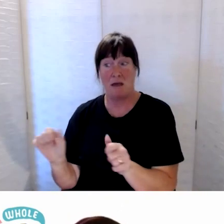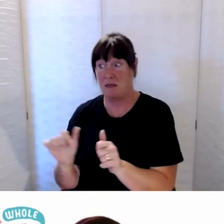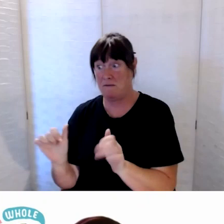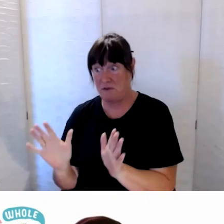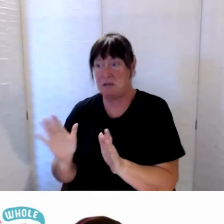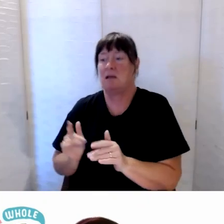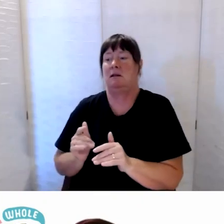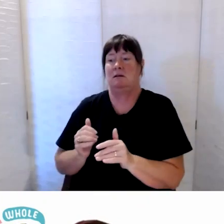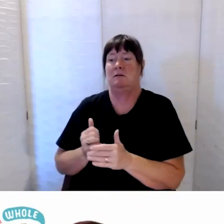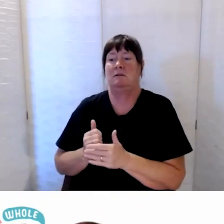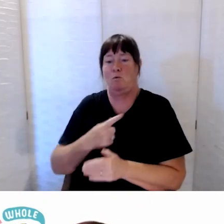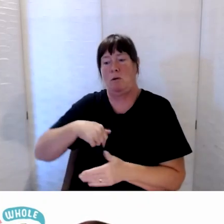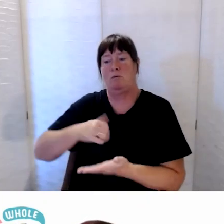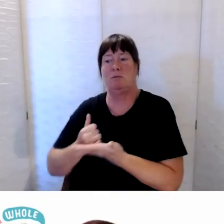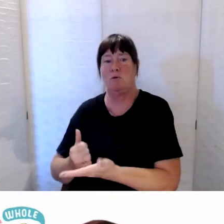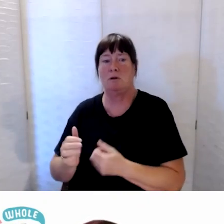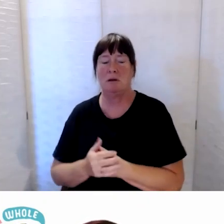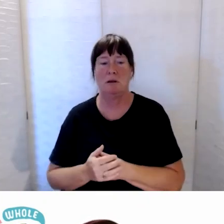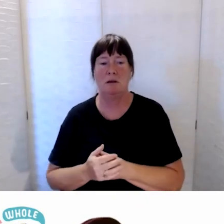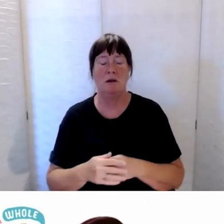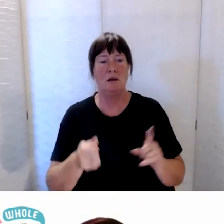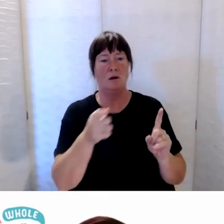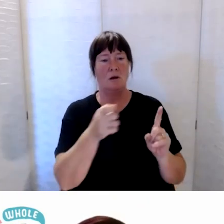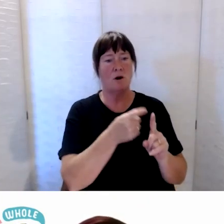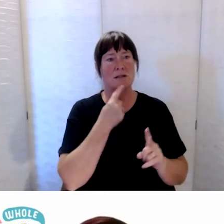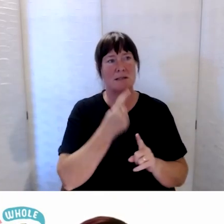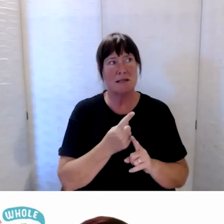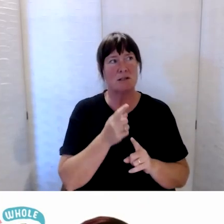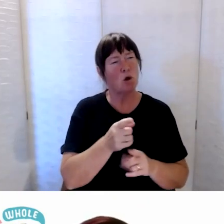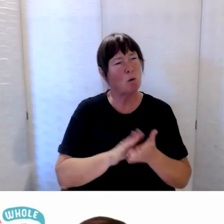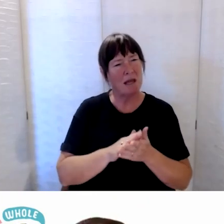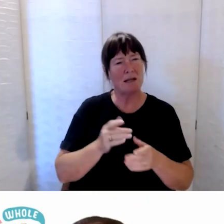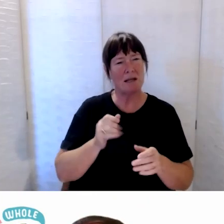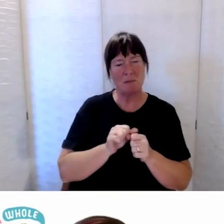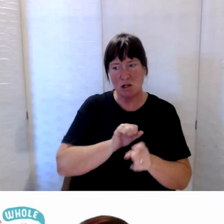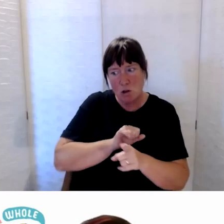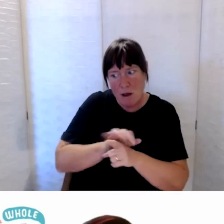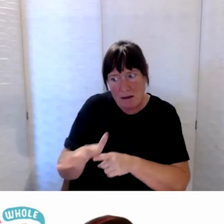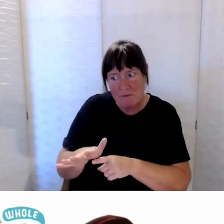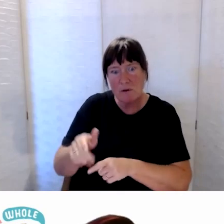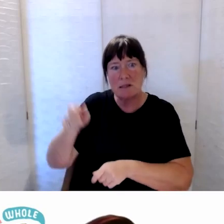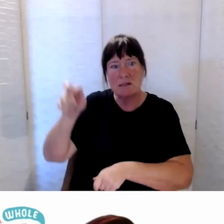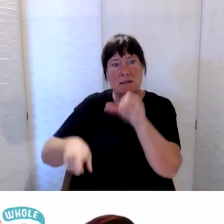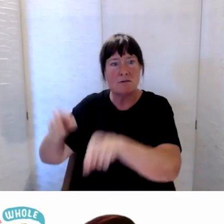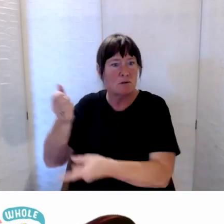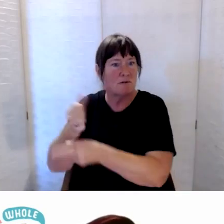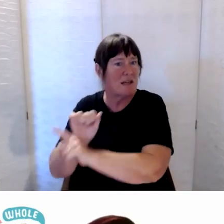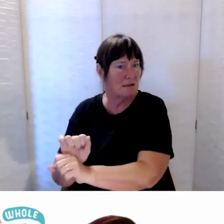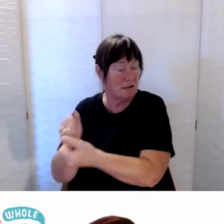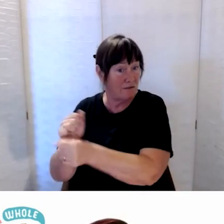sort of talking about being able to influence Civil Defense, for example in those emergency responses,